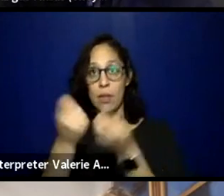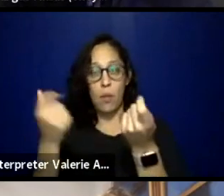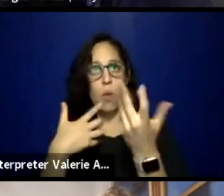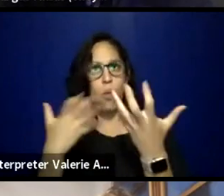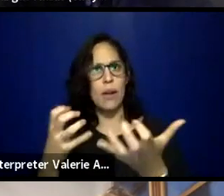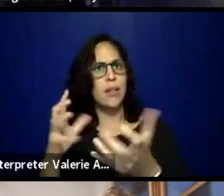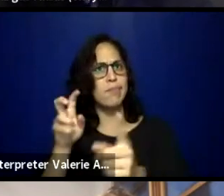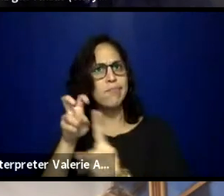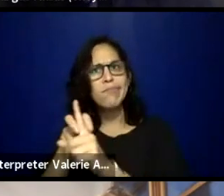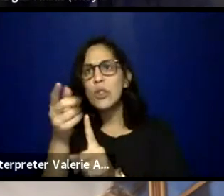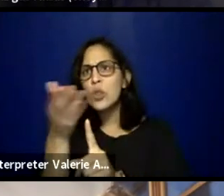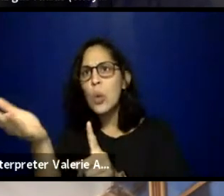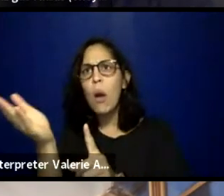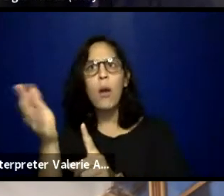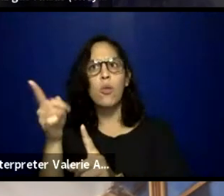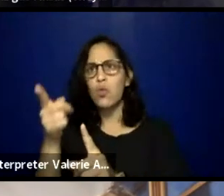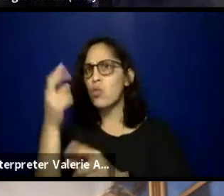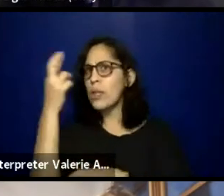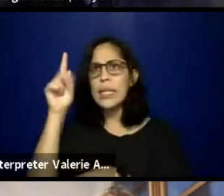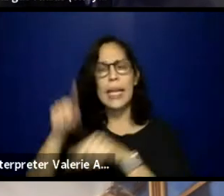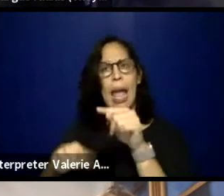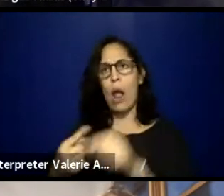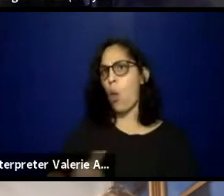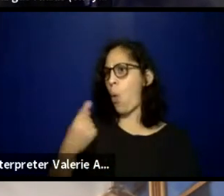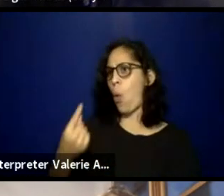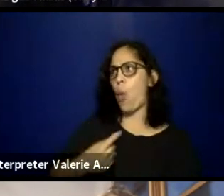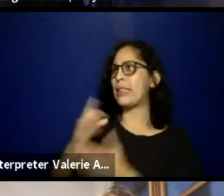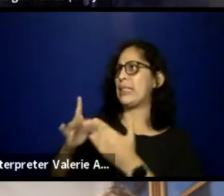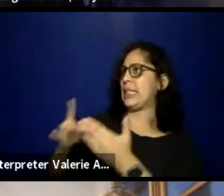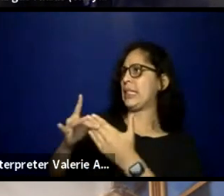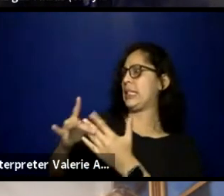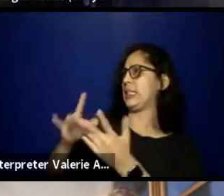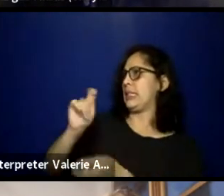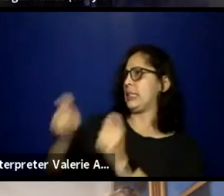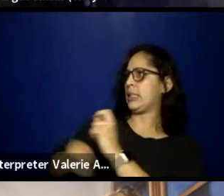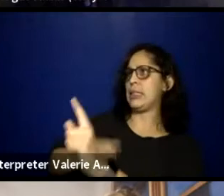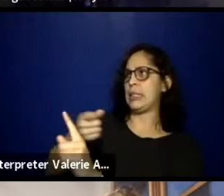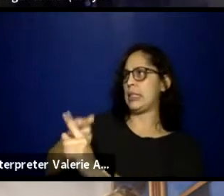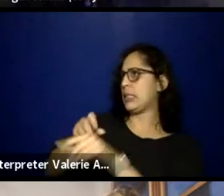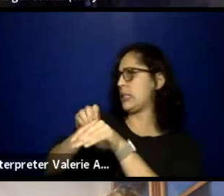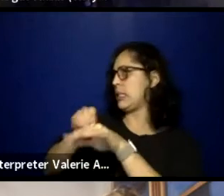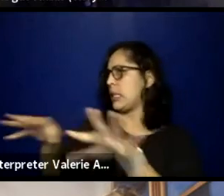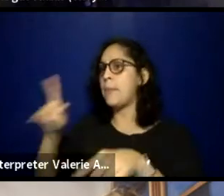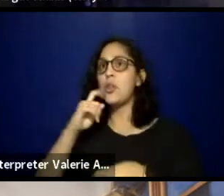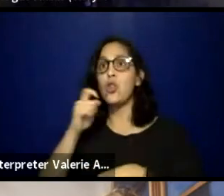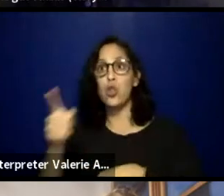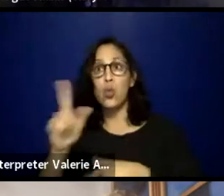you couldn't do it by yourself, because you connect with so many different companies,